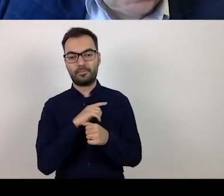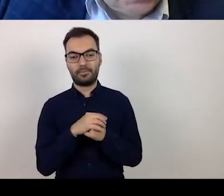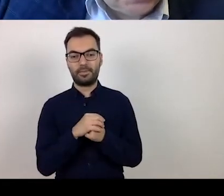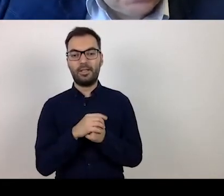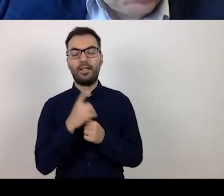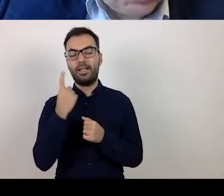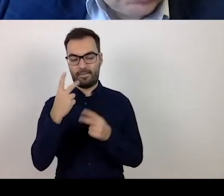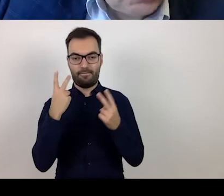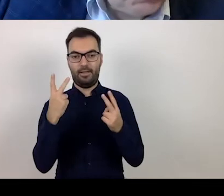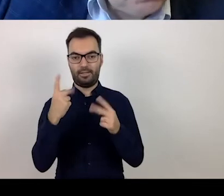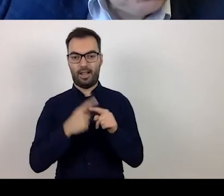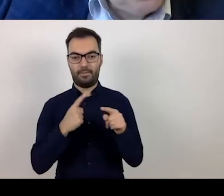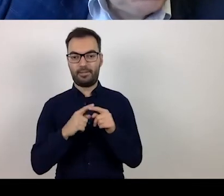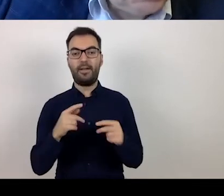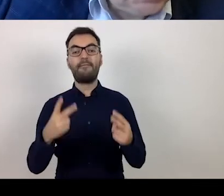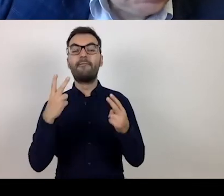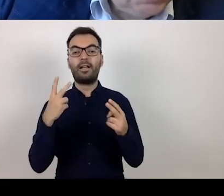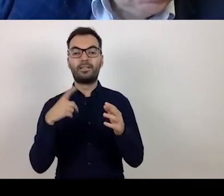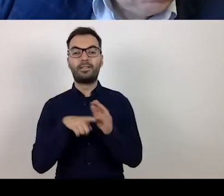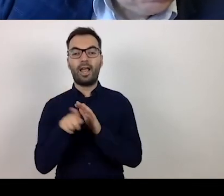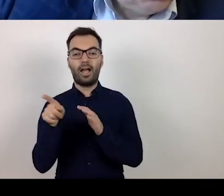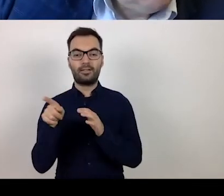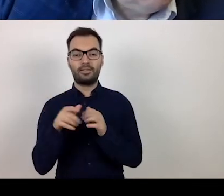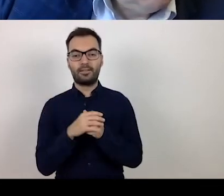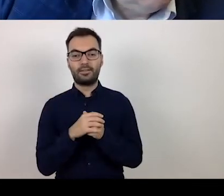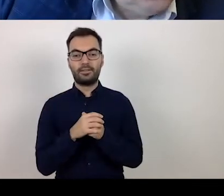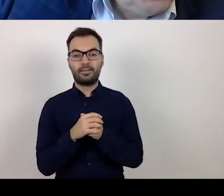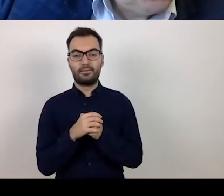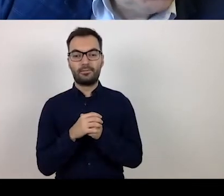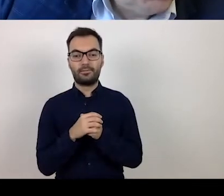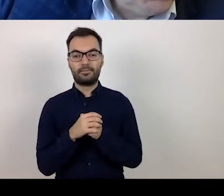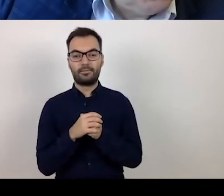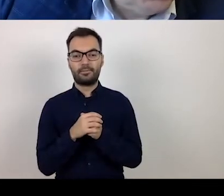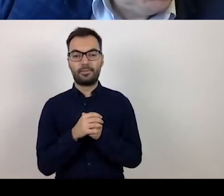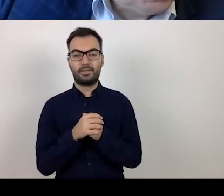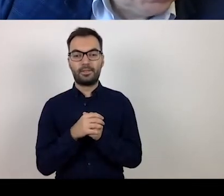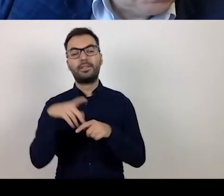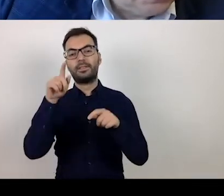which is important for measuring the immediate indicator